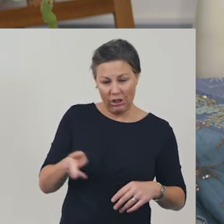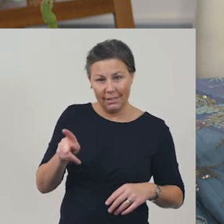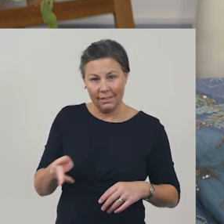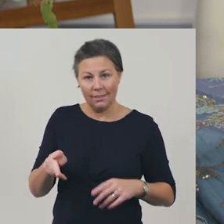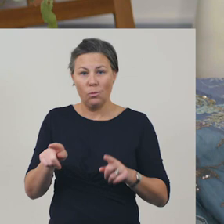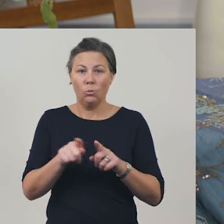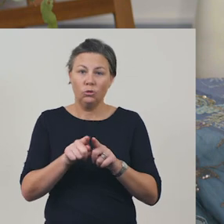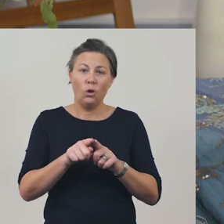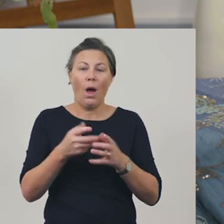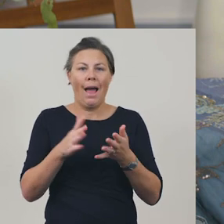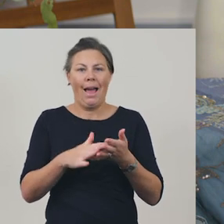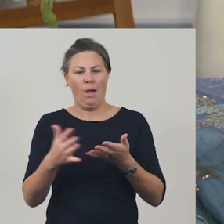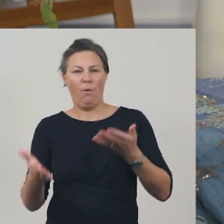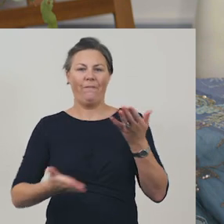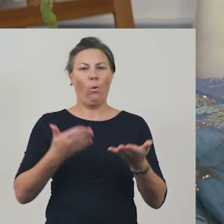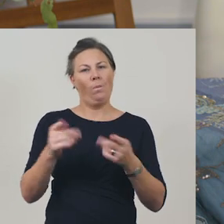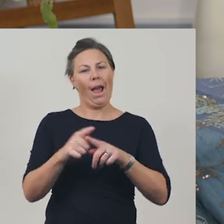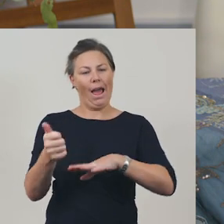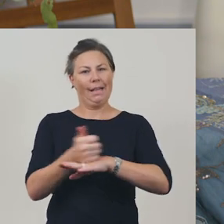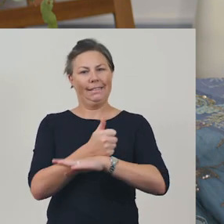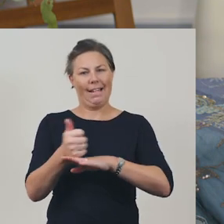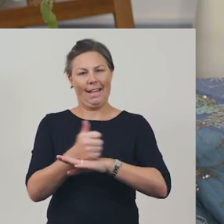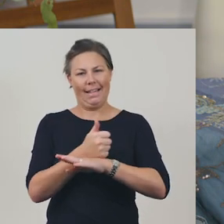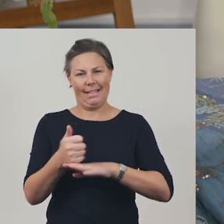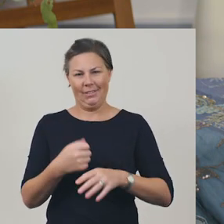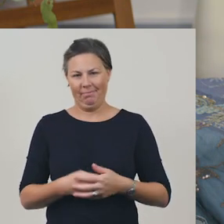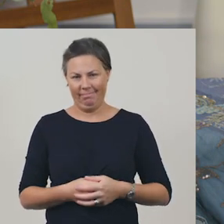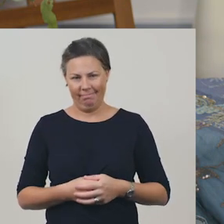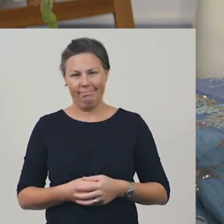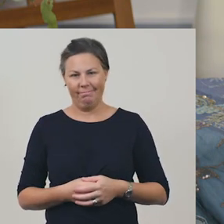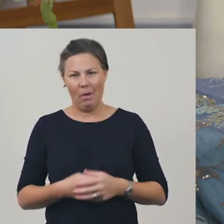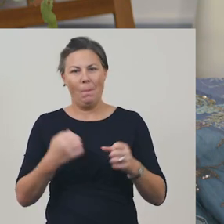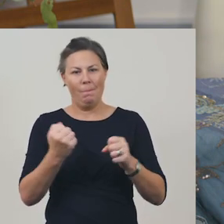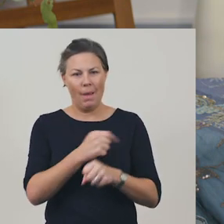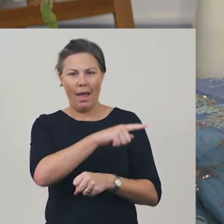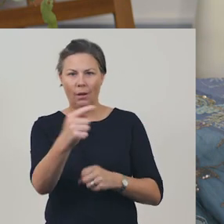gestures, volume, and pace, to add meaning and entertain the listener.